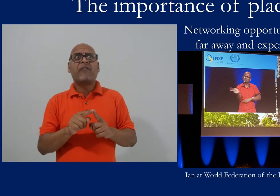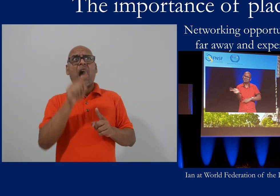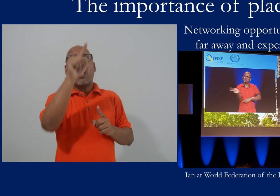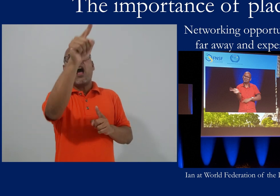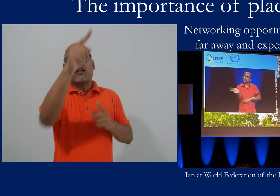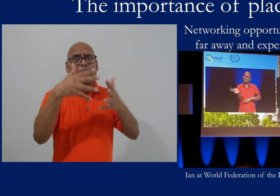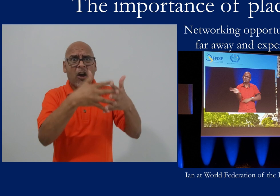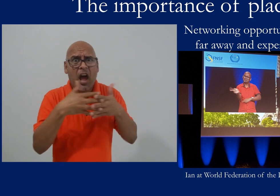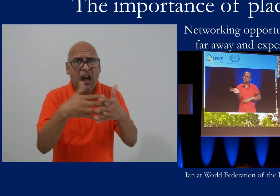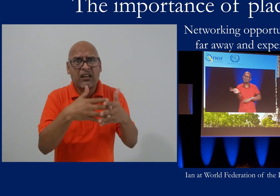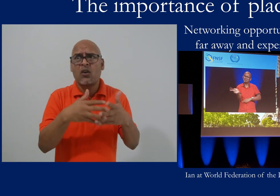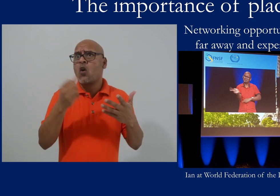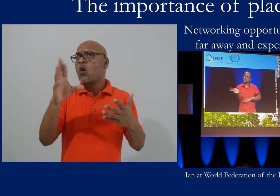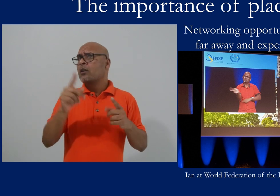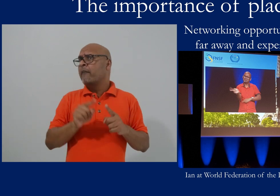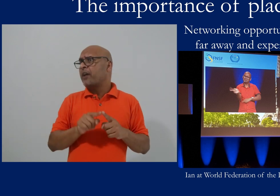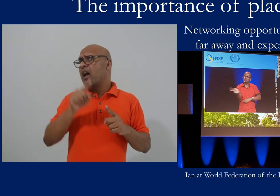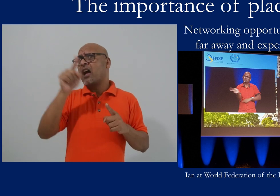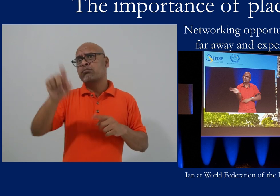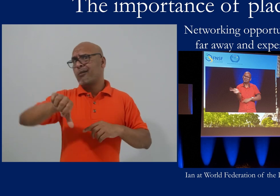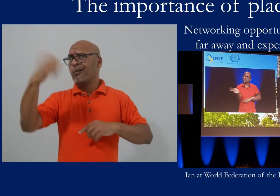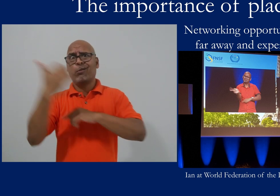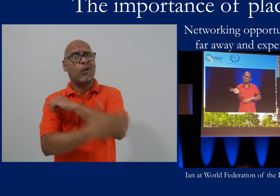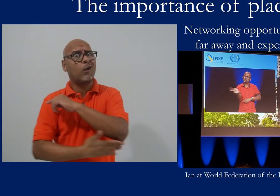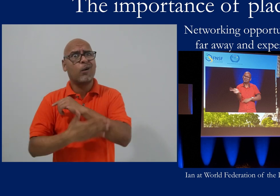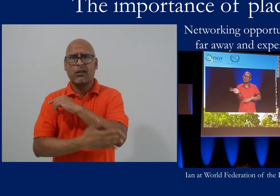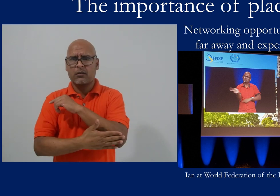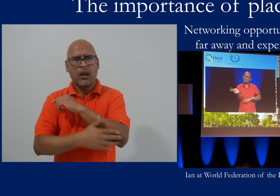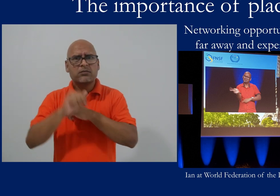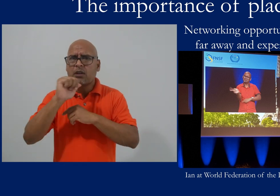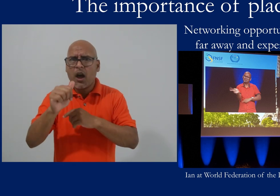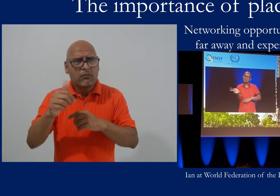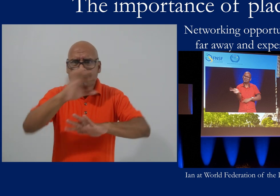in America, or in other countries far away from us and there are limited opportunities